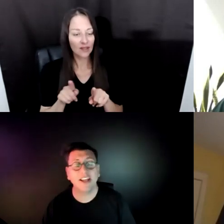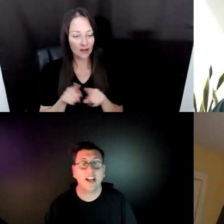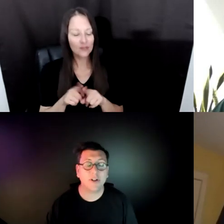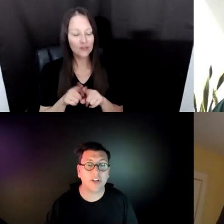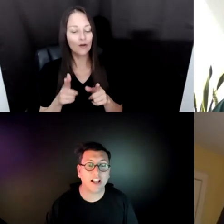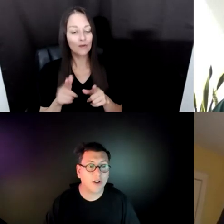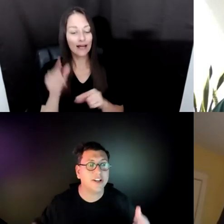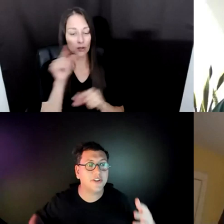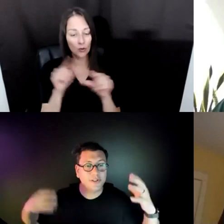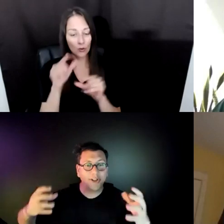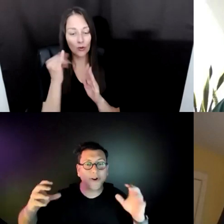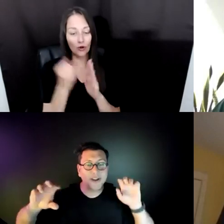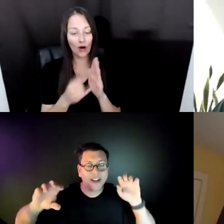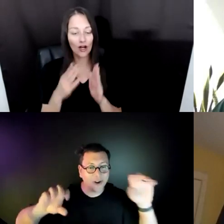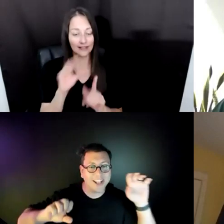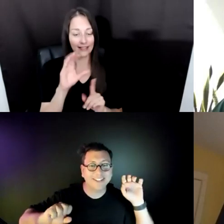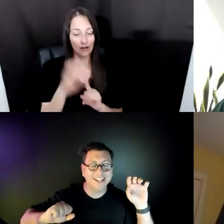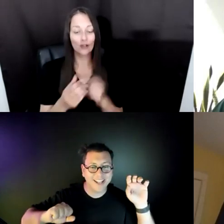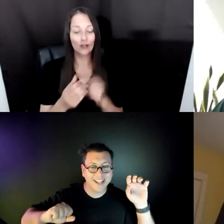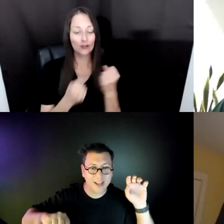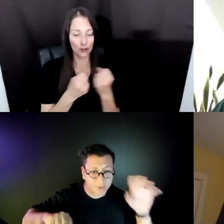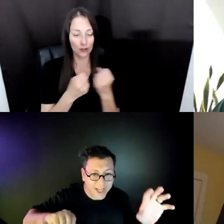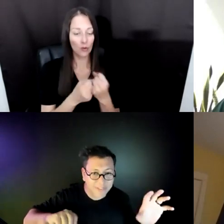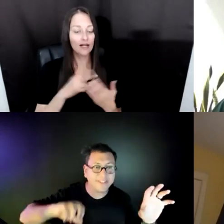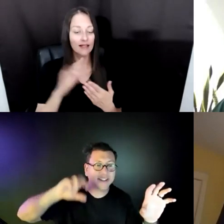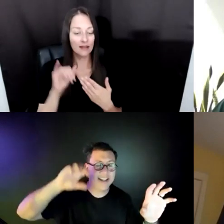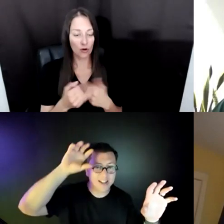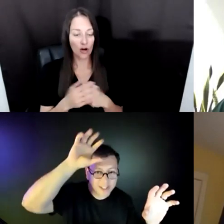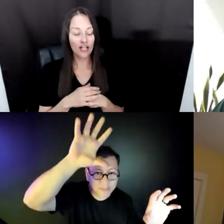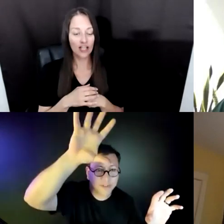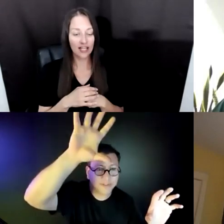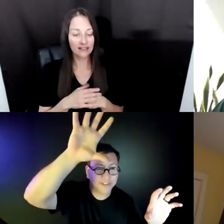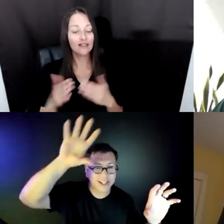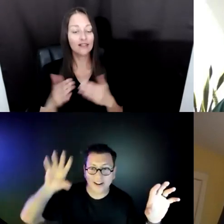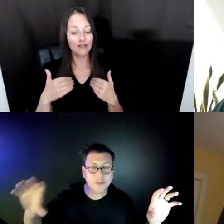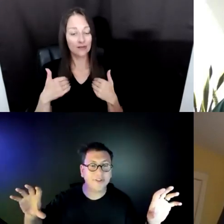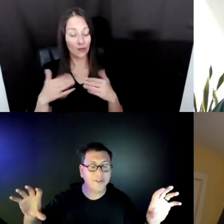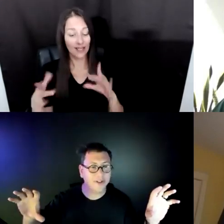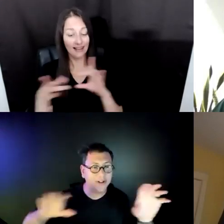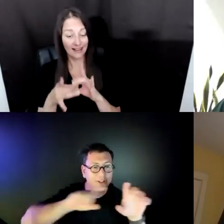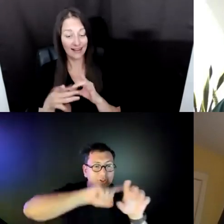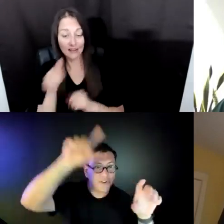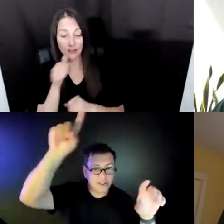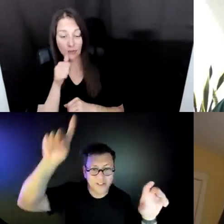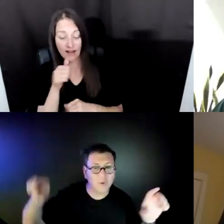WHICH ALLOWS US TO YOU KNOW CONNECT A PRIVATE AND A NON-PROFIT AND ART STUDIO TO GENERATE A NEW WAYS